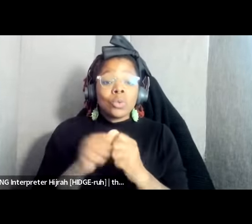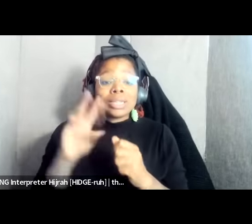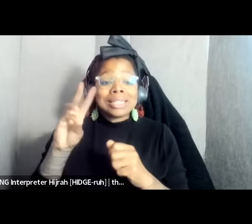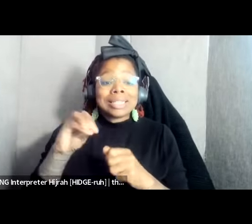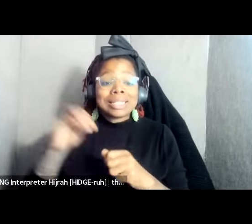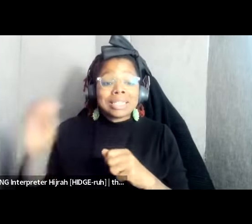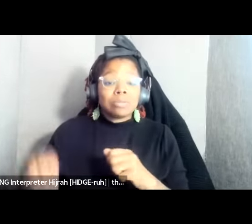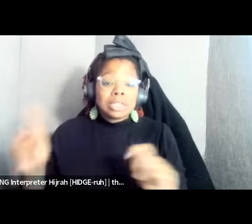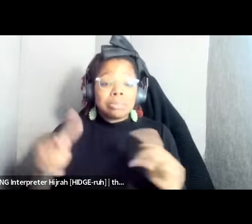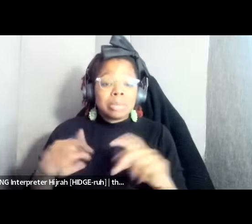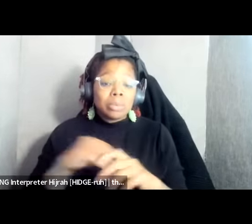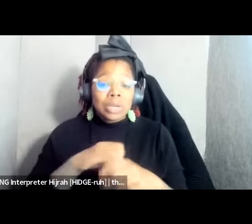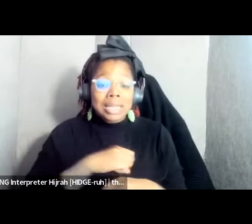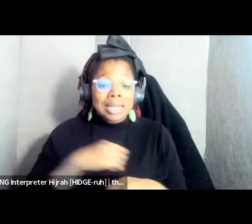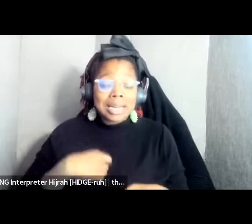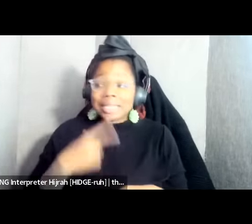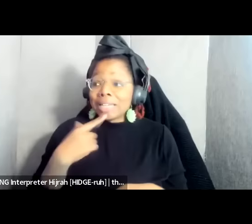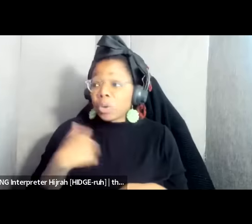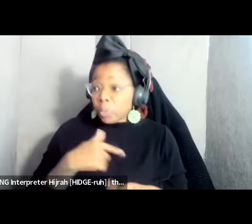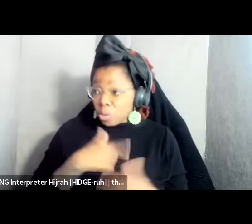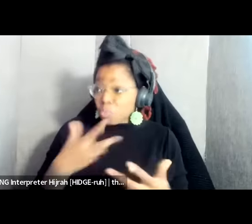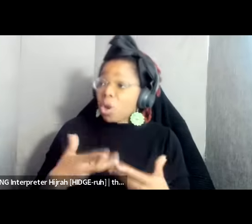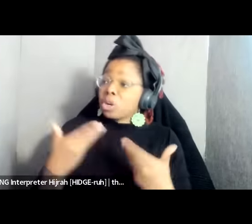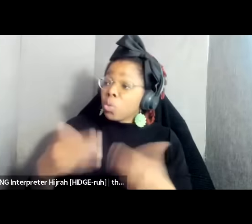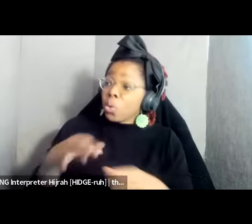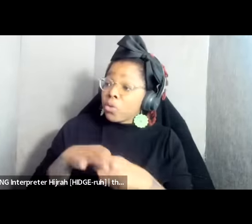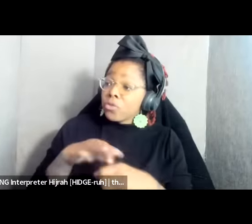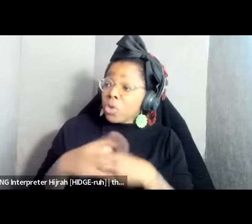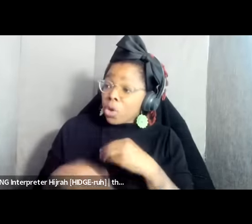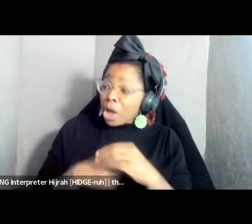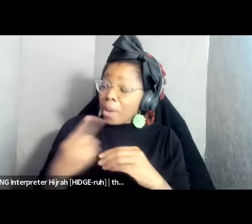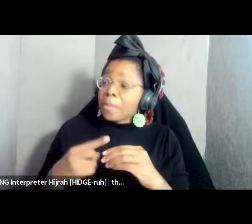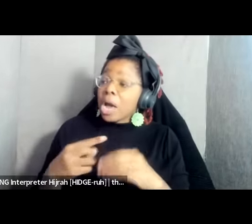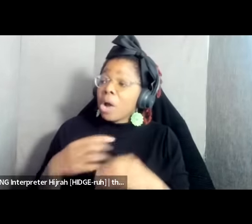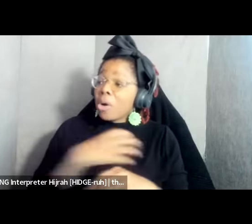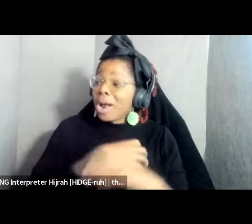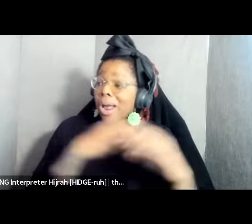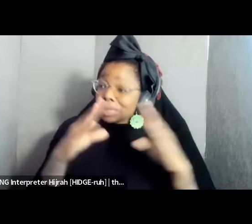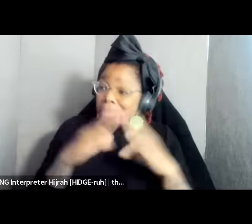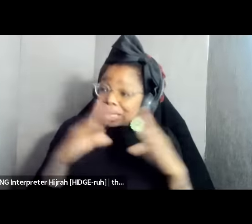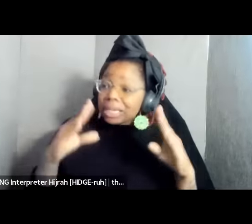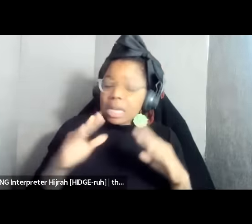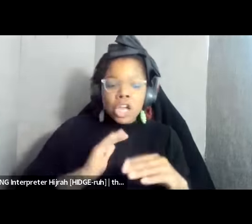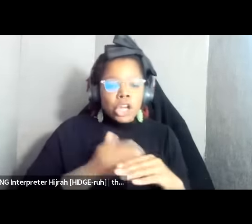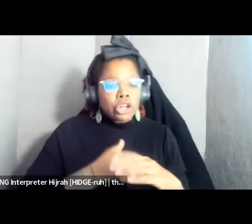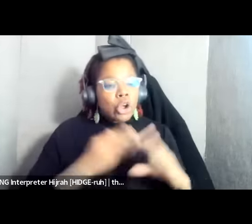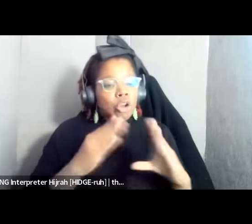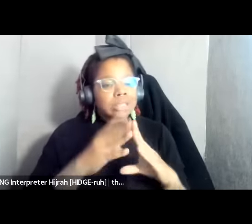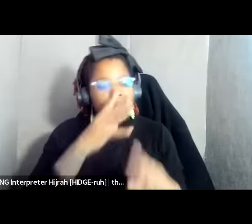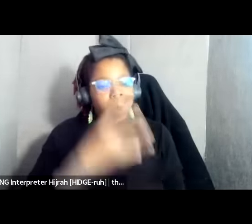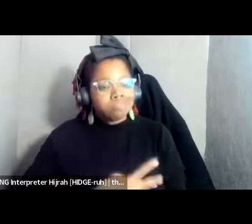Atlanta saying we want to be able to vote about cop City and our city continues to ignore us um